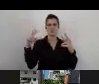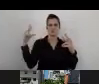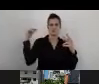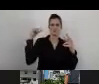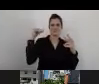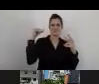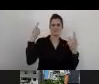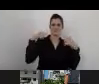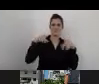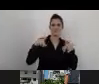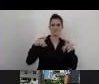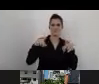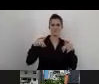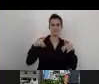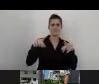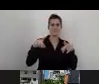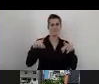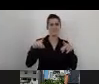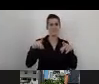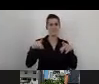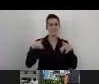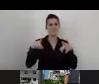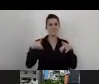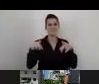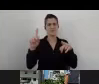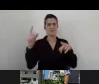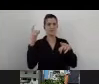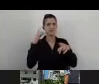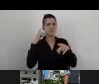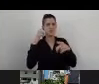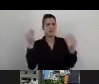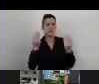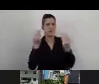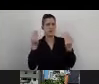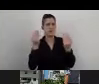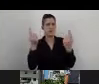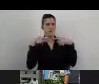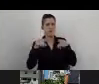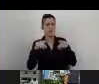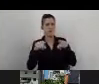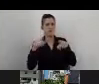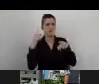Omer, I'm hearing some kind of a voice.